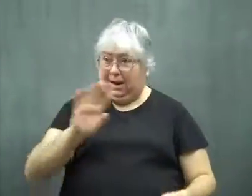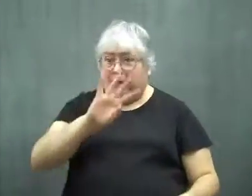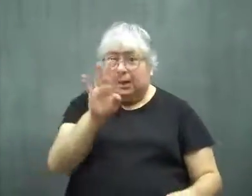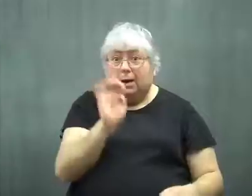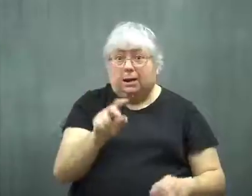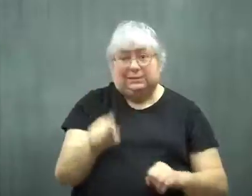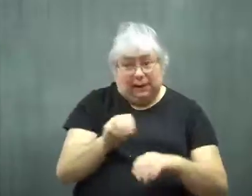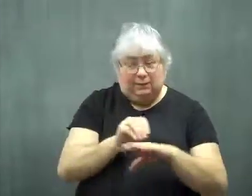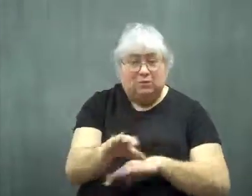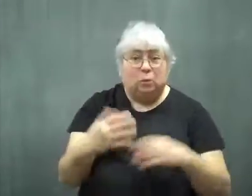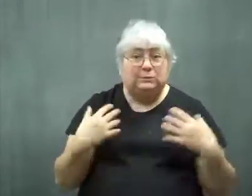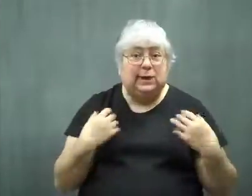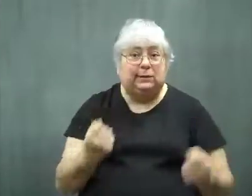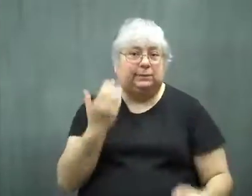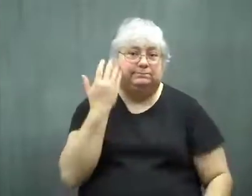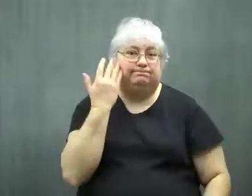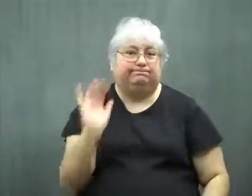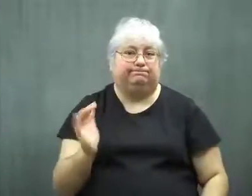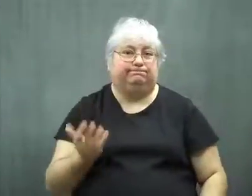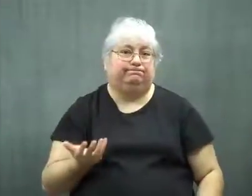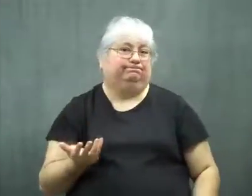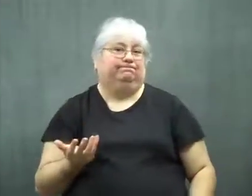She said there was no way to know if that would affect a person's health.